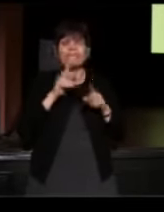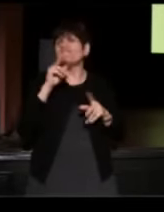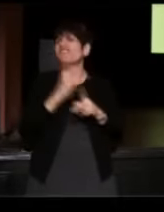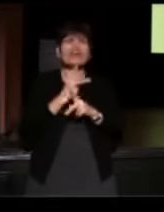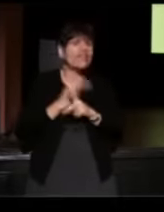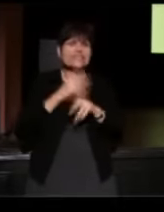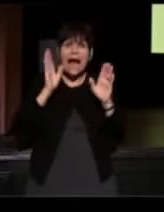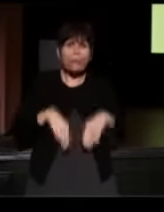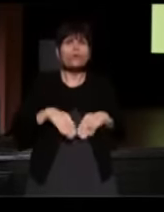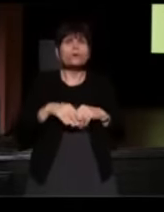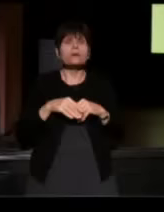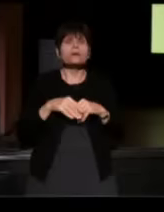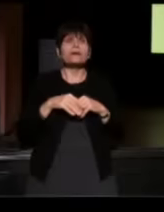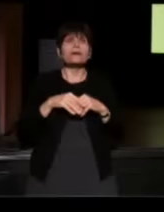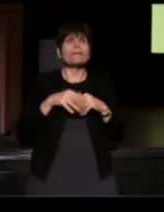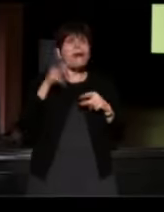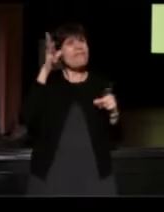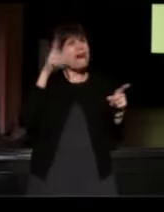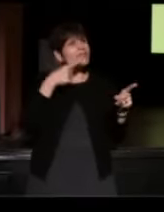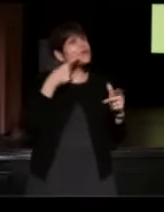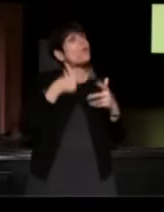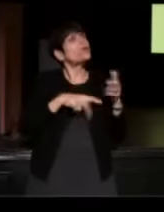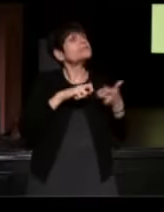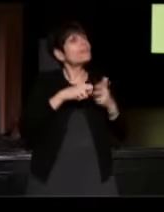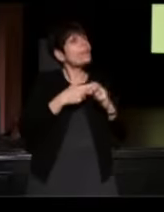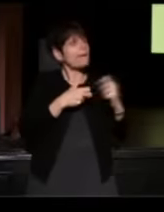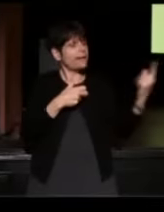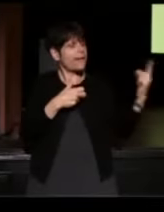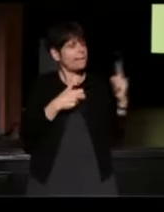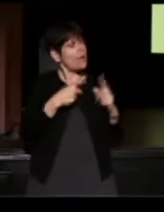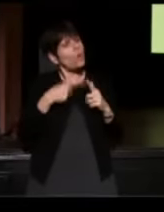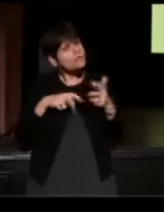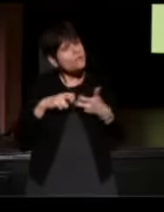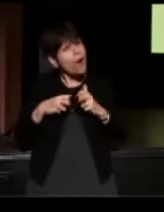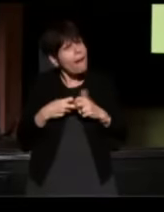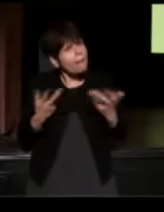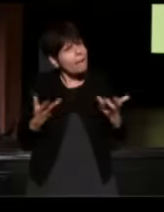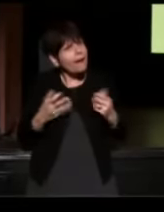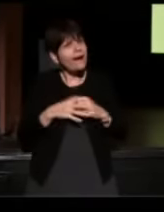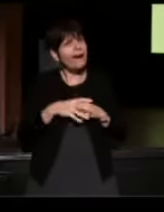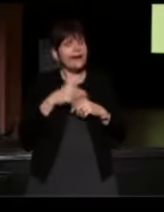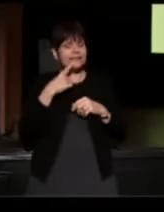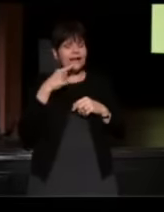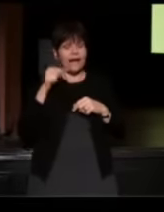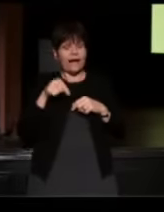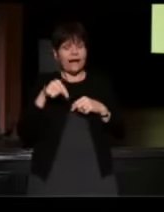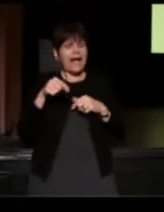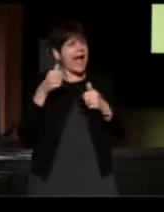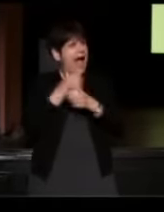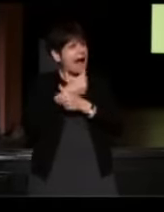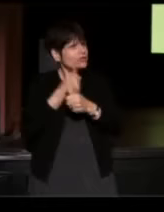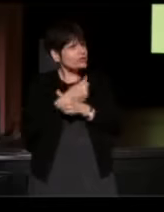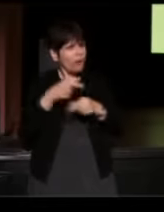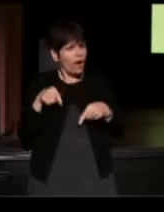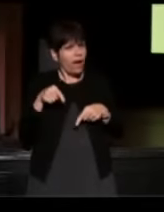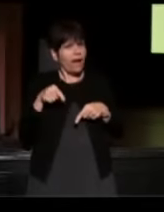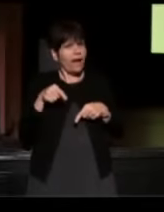so my father said, "What's the problem?" He came by he said, "What's the problem?" And I said, "that's just algebra." And he said, "Well, let me look at it."